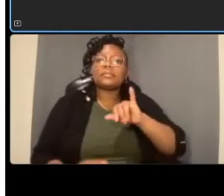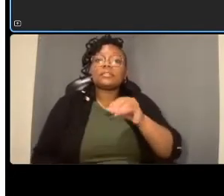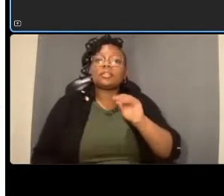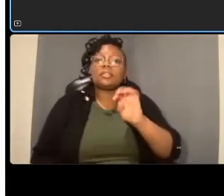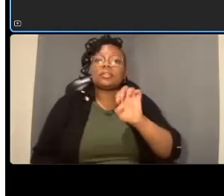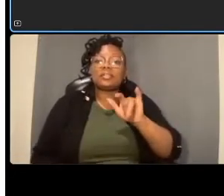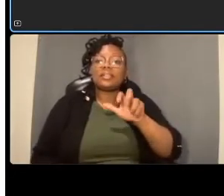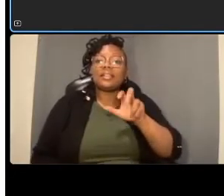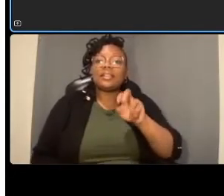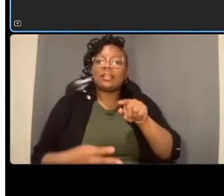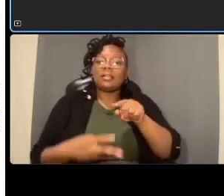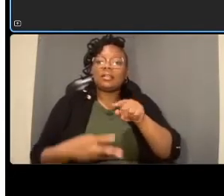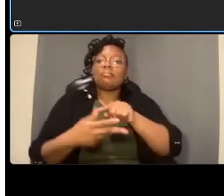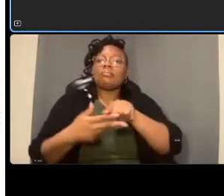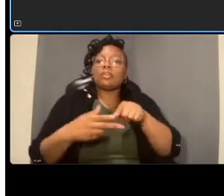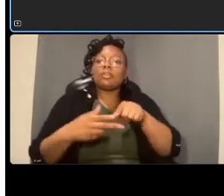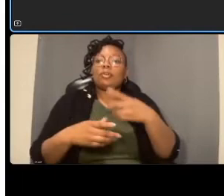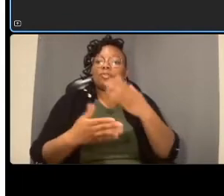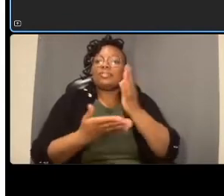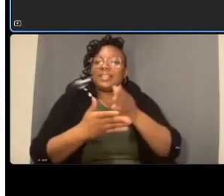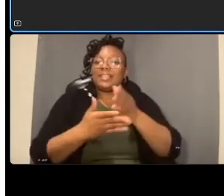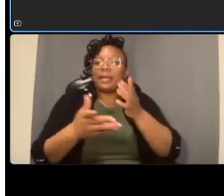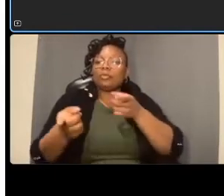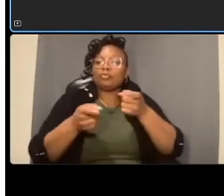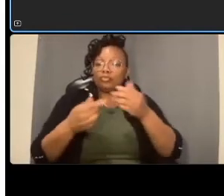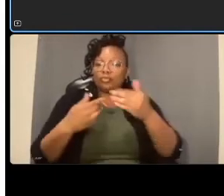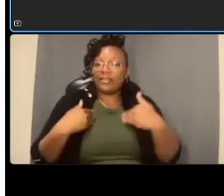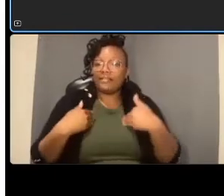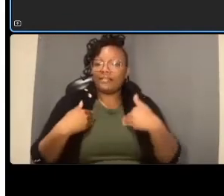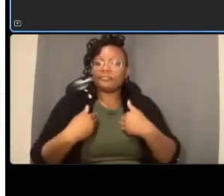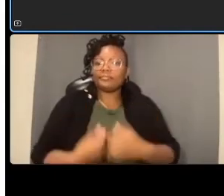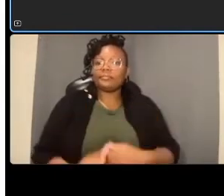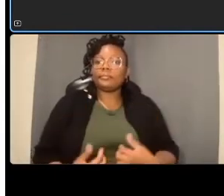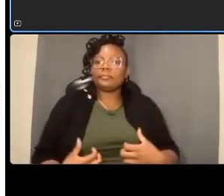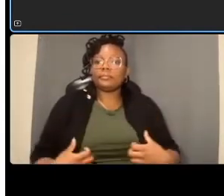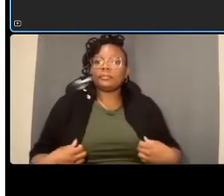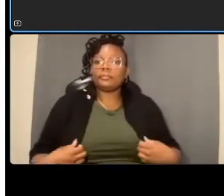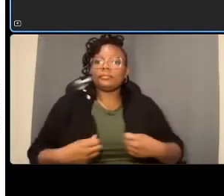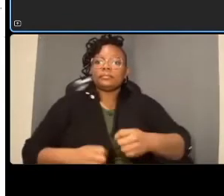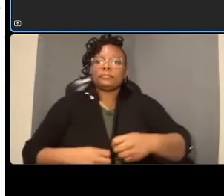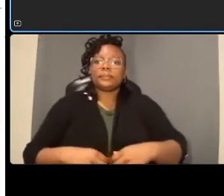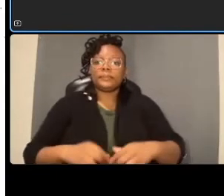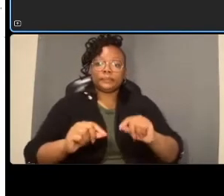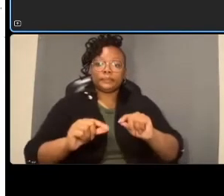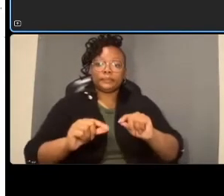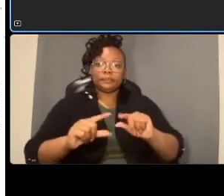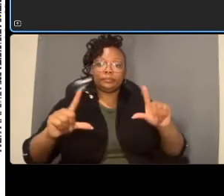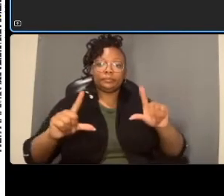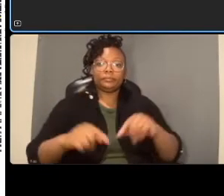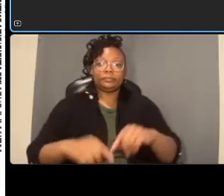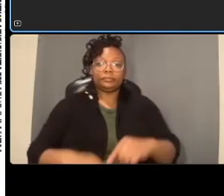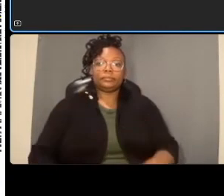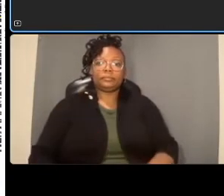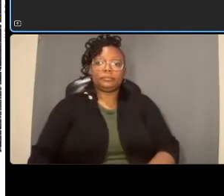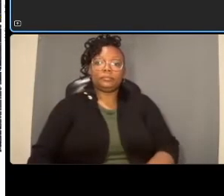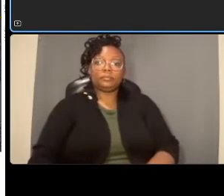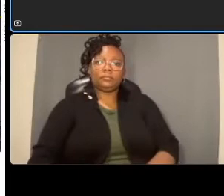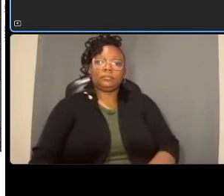we zoom in so turn lanes um we do have a turn lane onto the huntington street